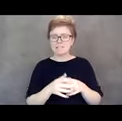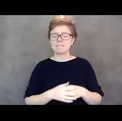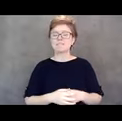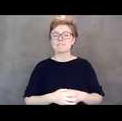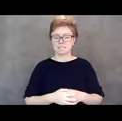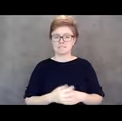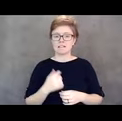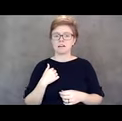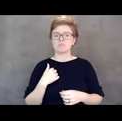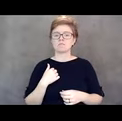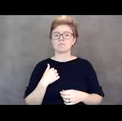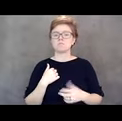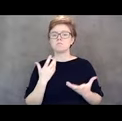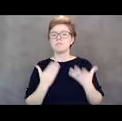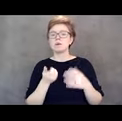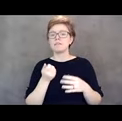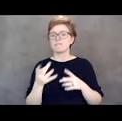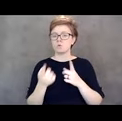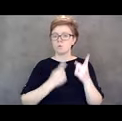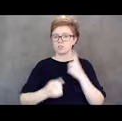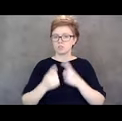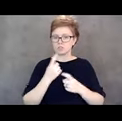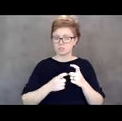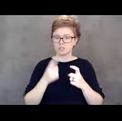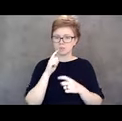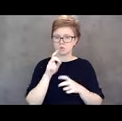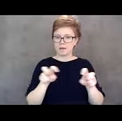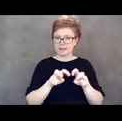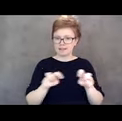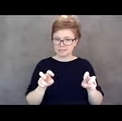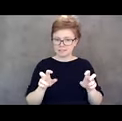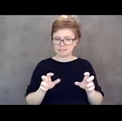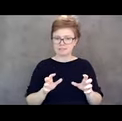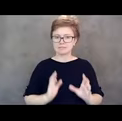maybe get a couple questions in for, for our panelists to answer, if they are willing.